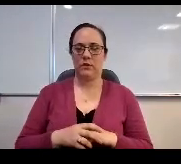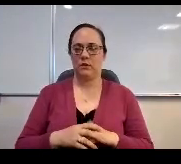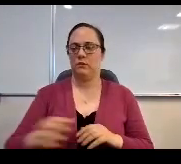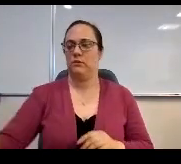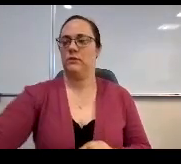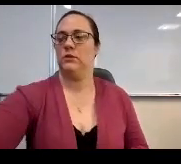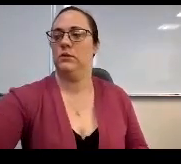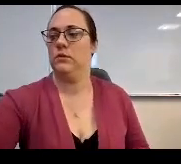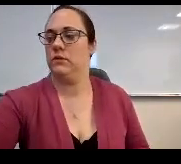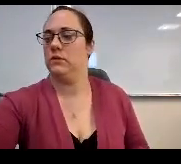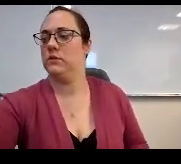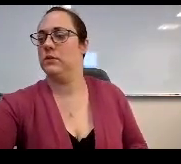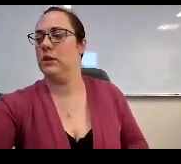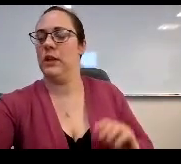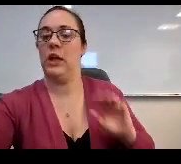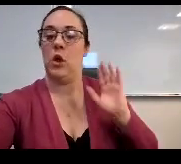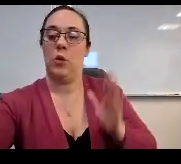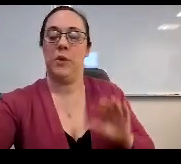probably the last day of school announcements.